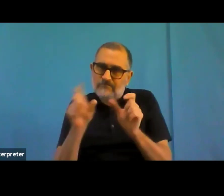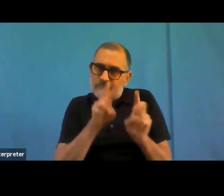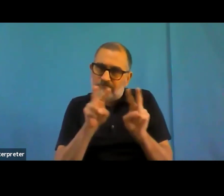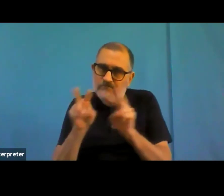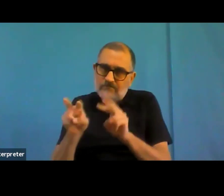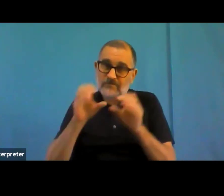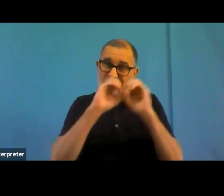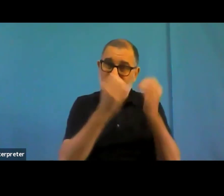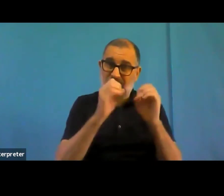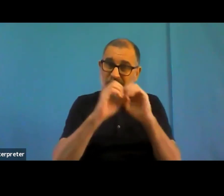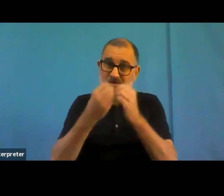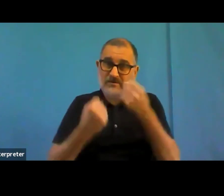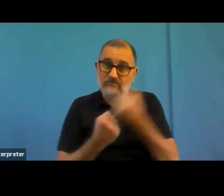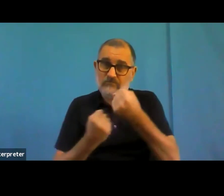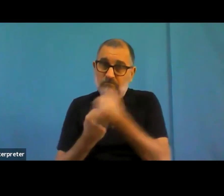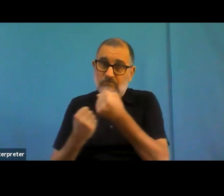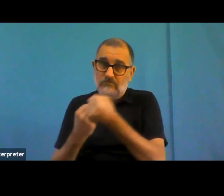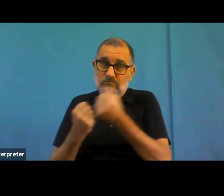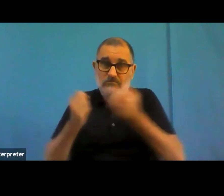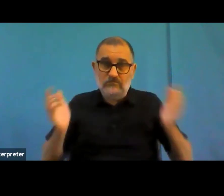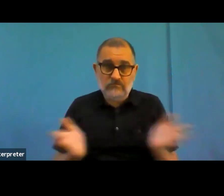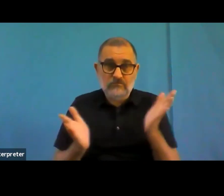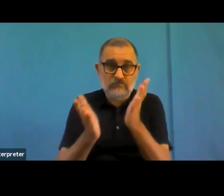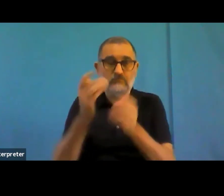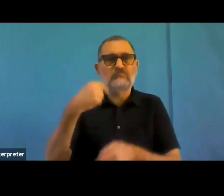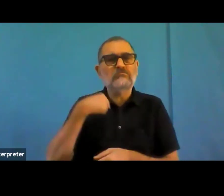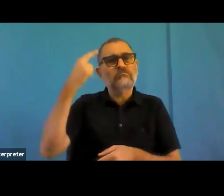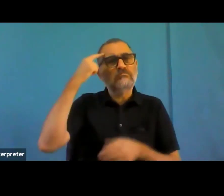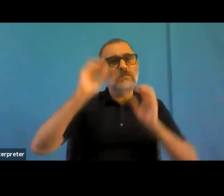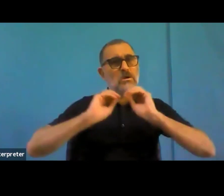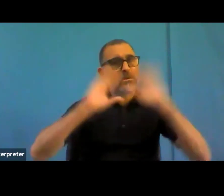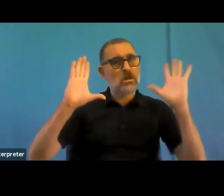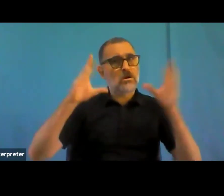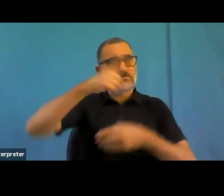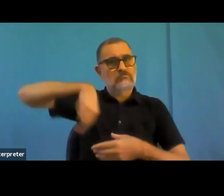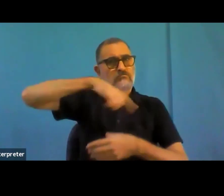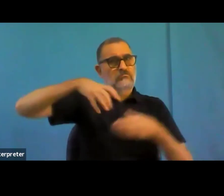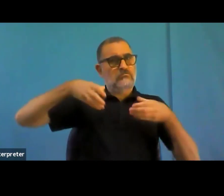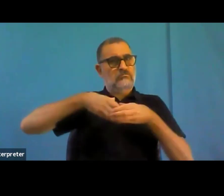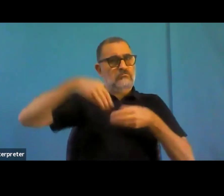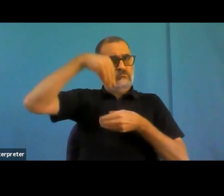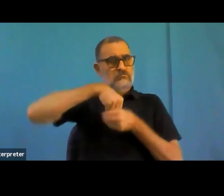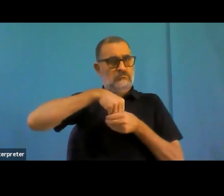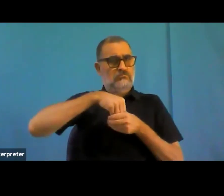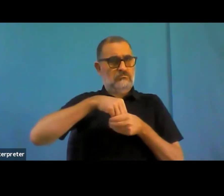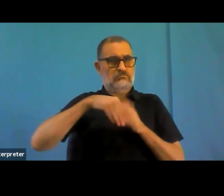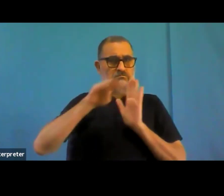if you don't have an accessibility, I mean, you can't just judge the accessibility by saying, Hey, I'm sorry, we are not accessible.